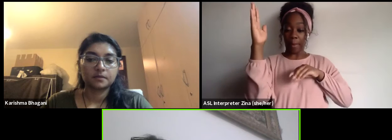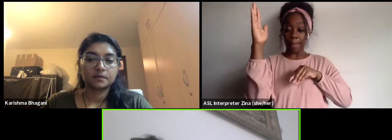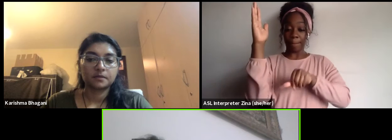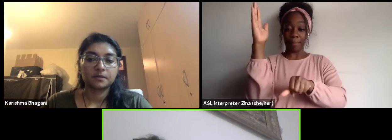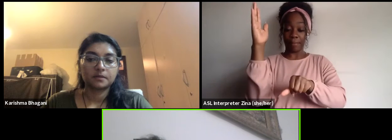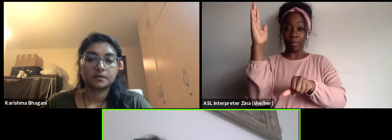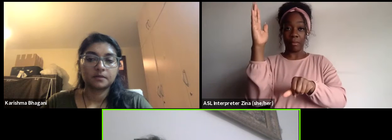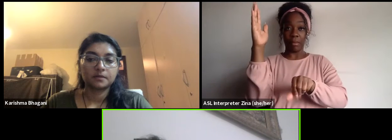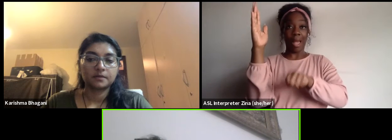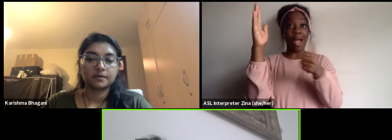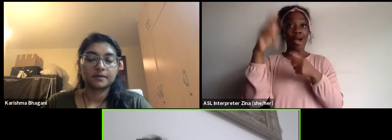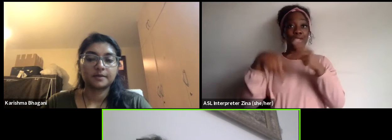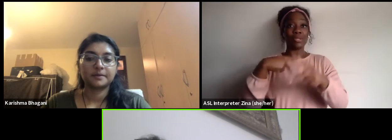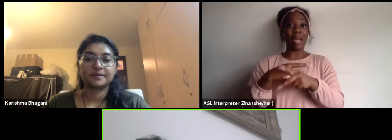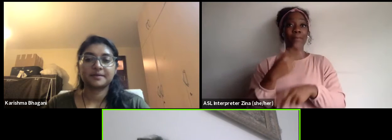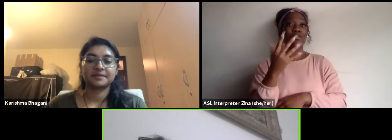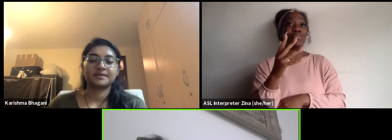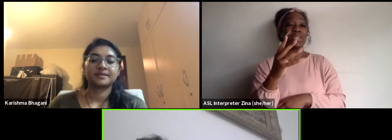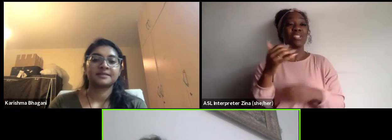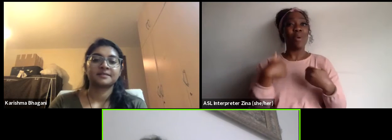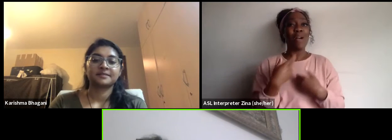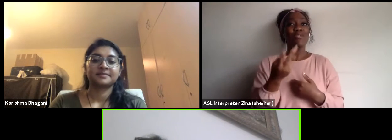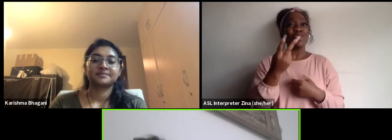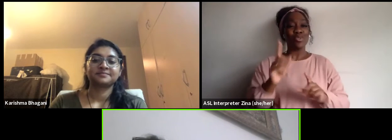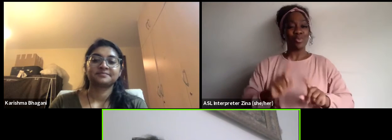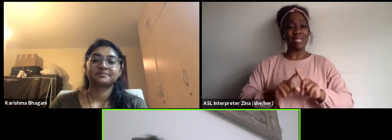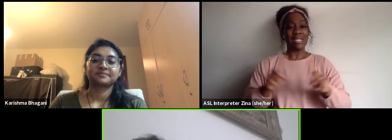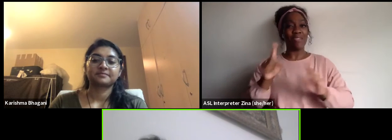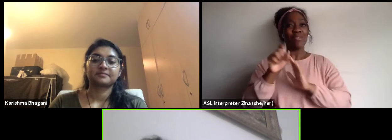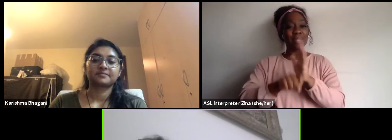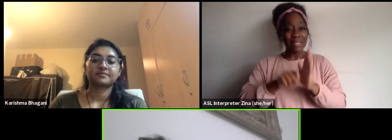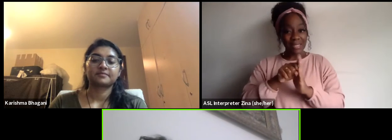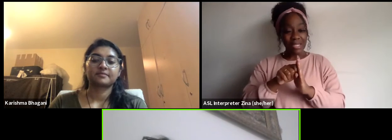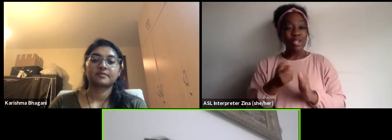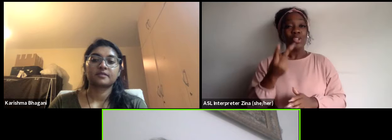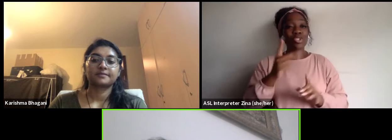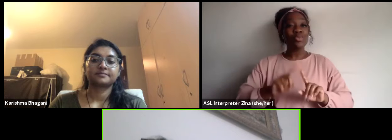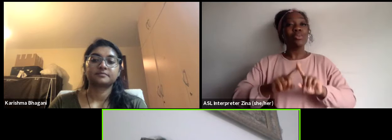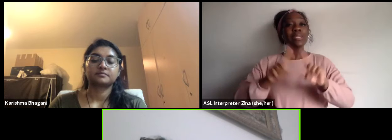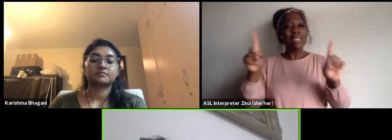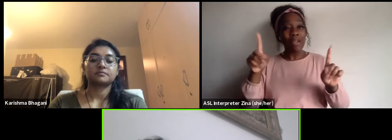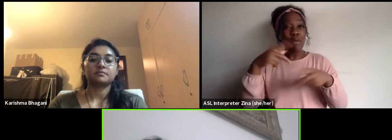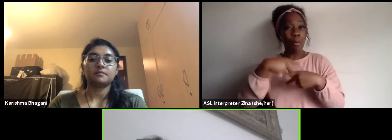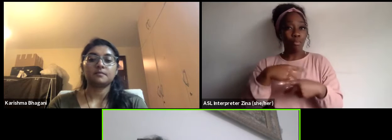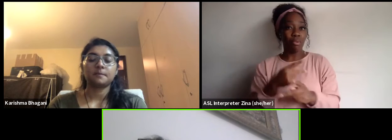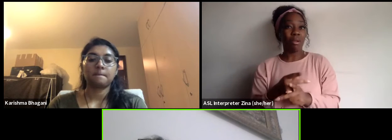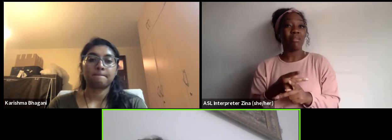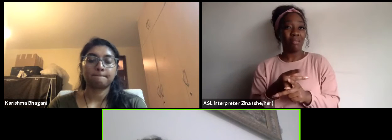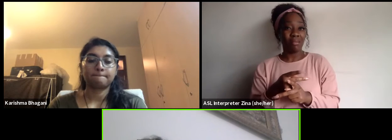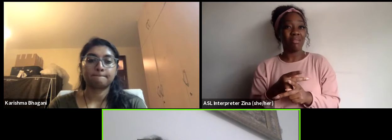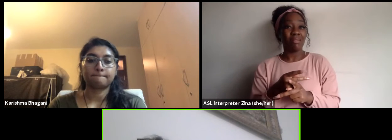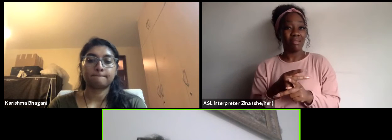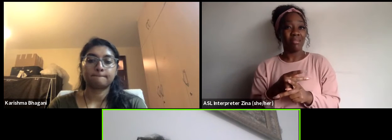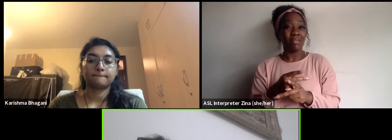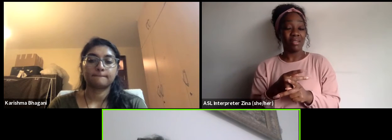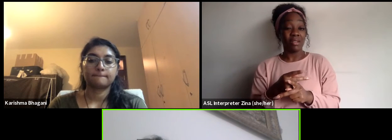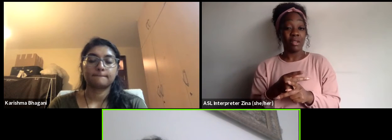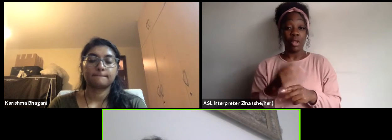So they have two different seasons, two products and down the almond they put the beans